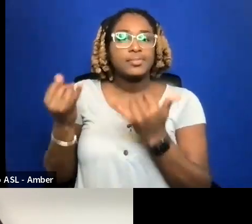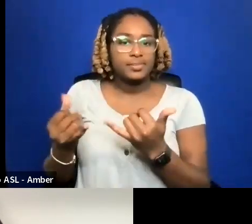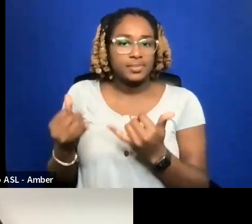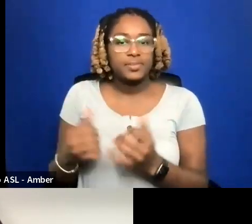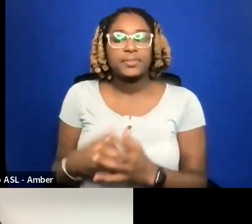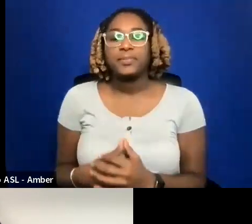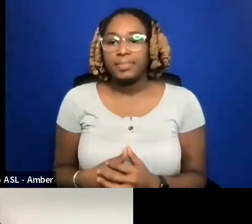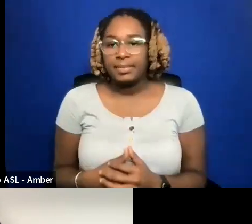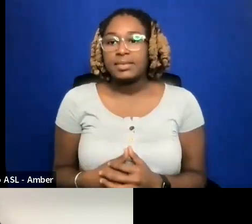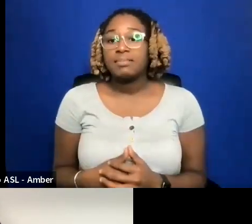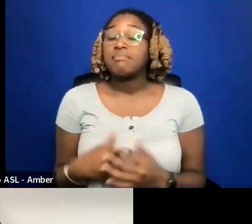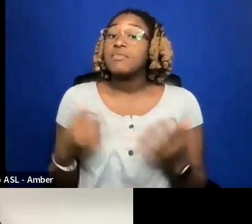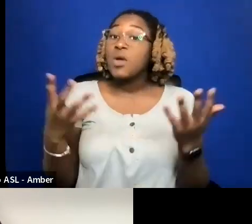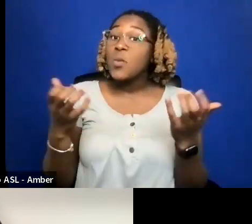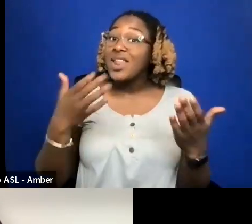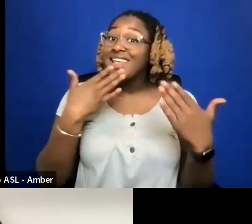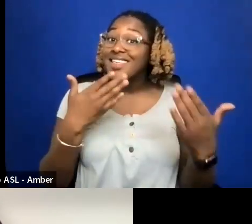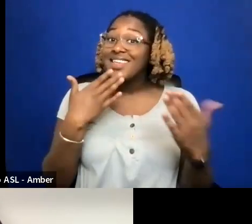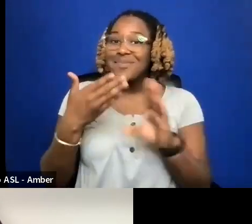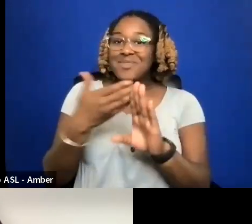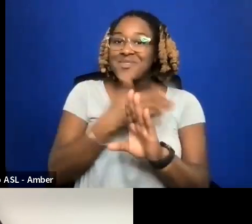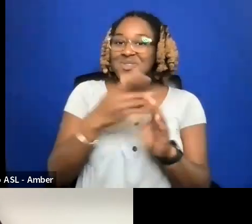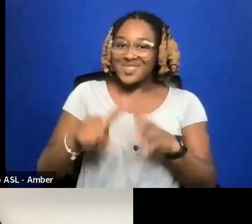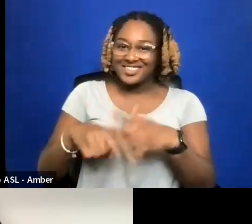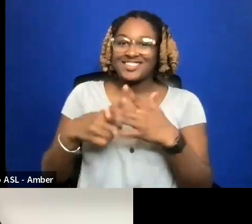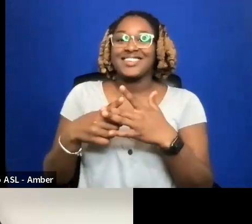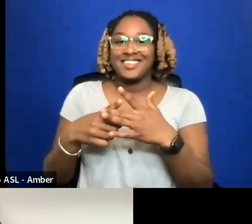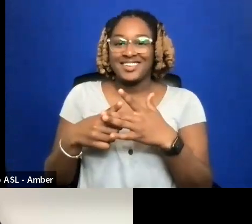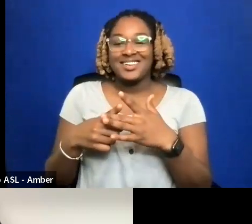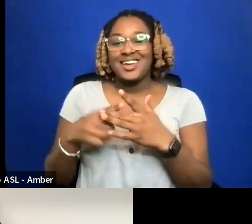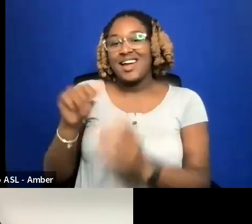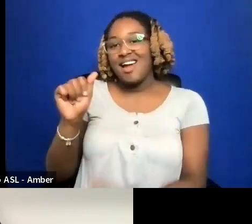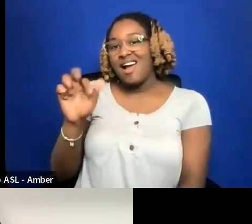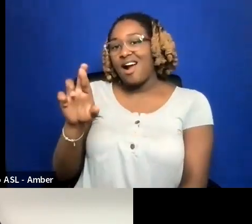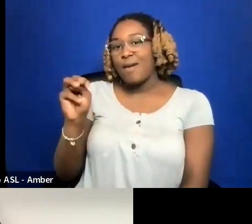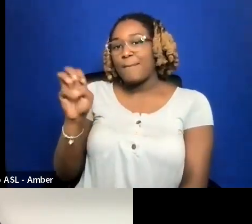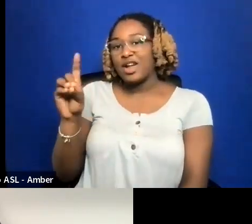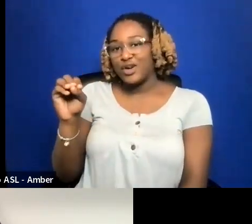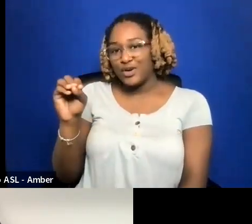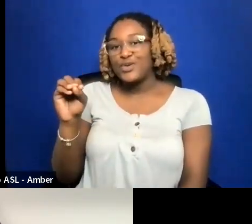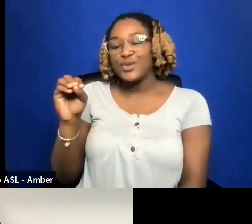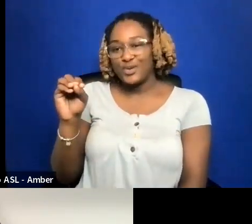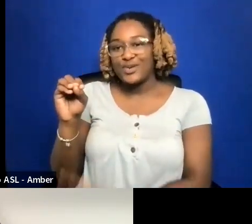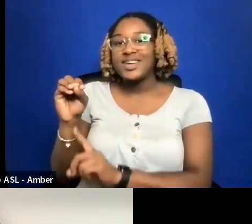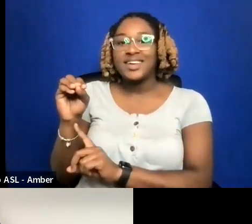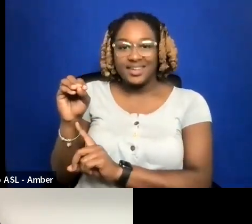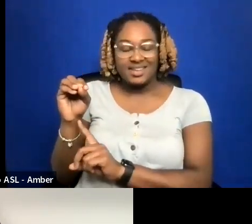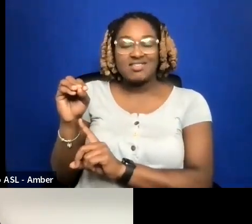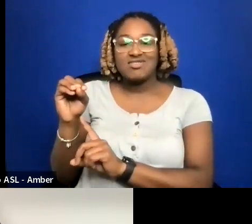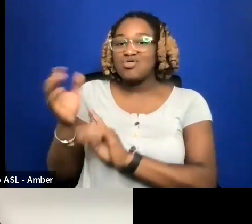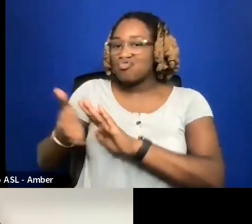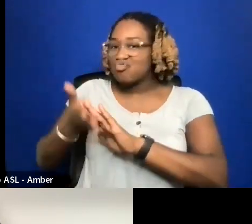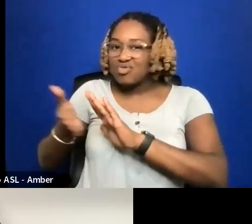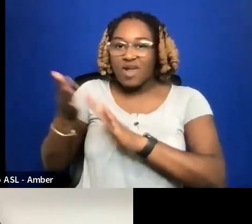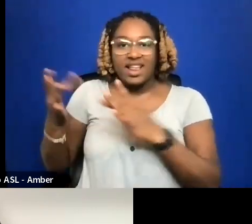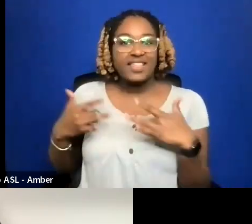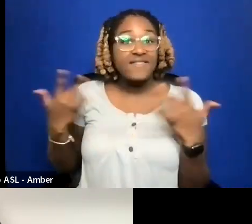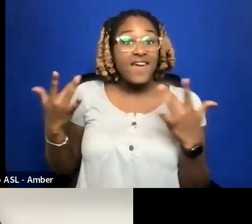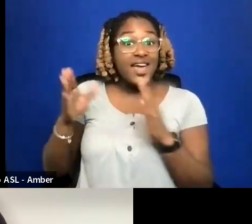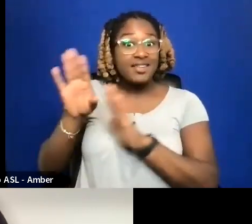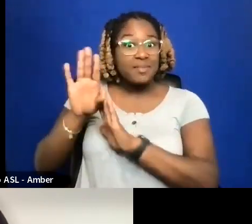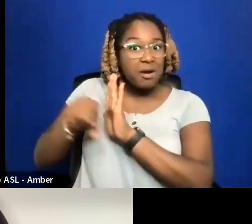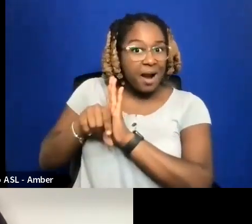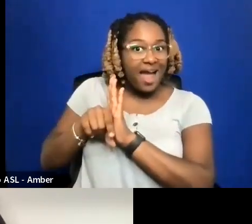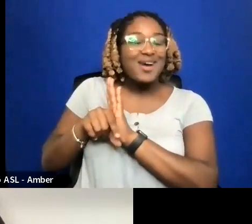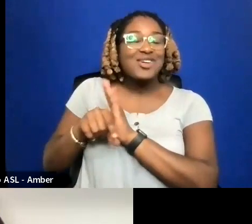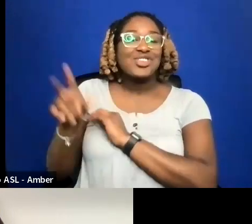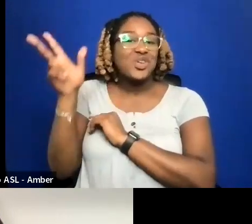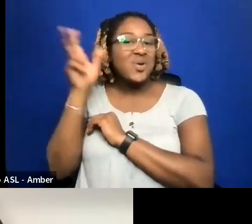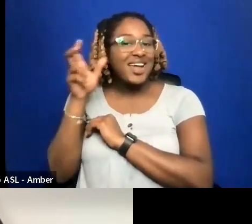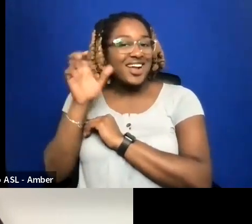I WANT TO THANK BEFORE WE START ARMANDO WHO IS RUNNING THIS EVENT BEHIND THE SCENES.